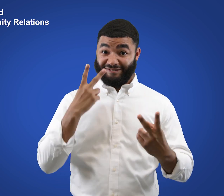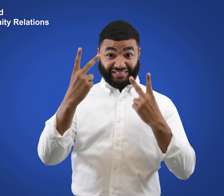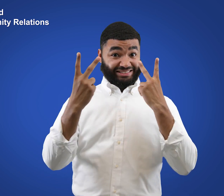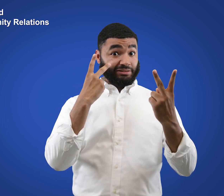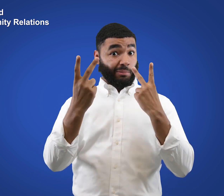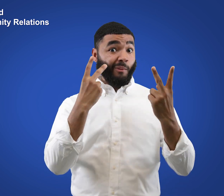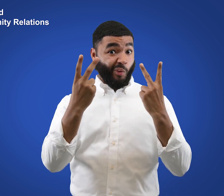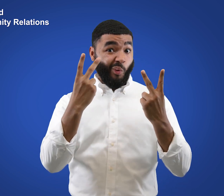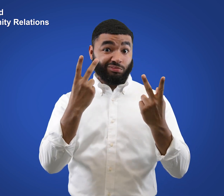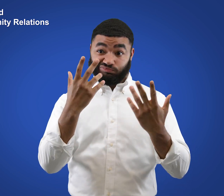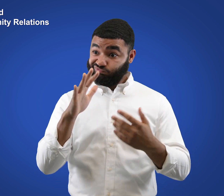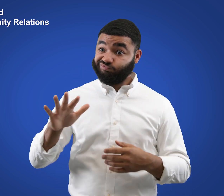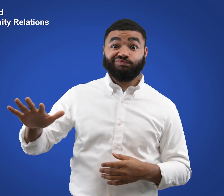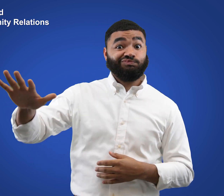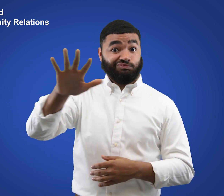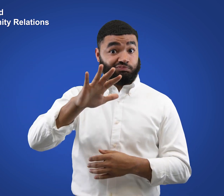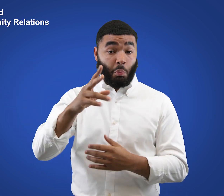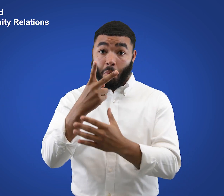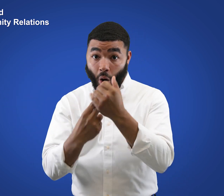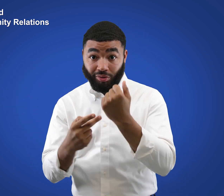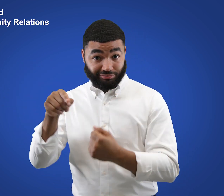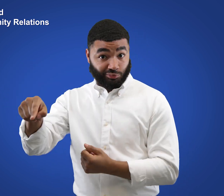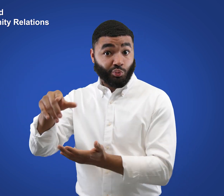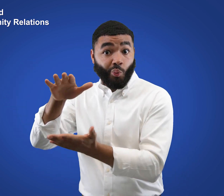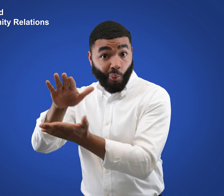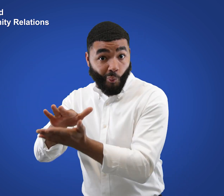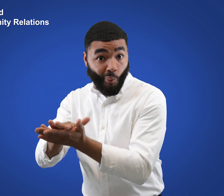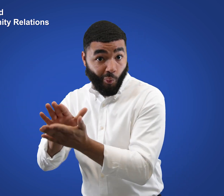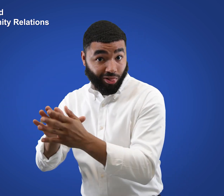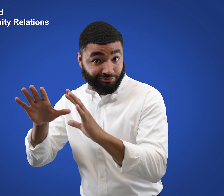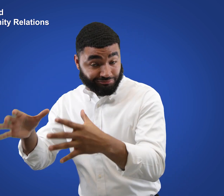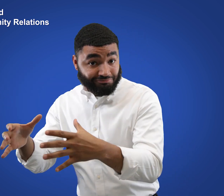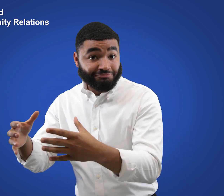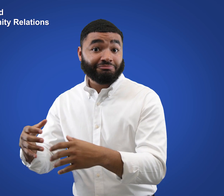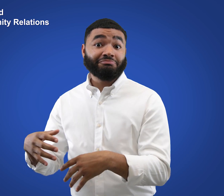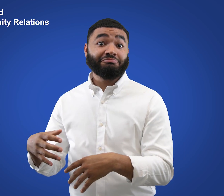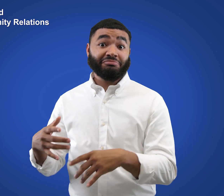Be visible, both internally within the school